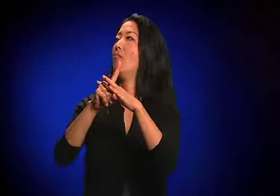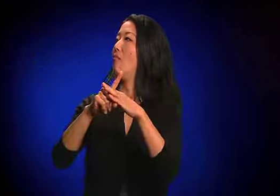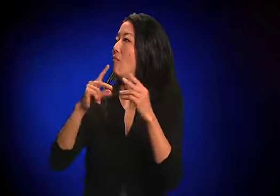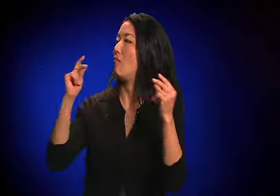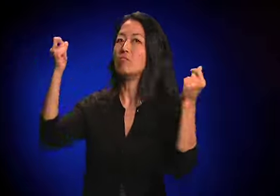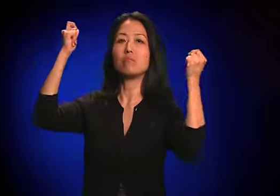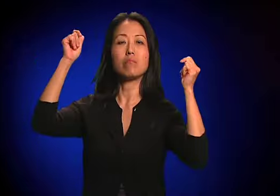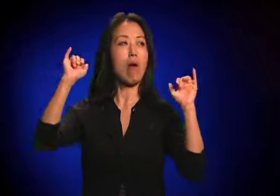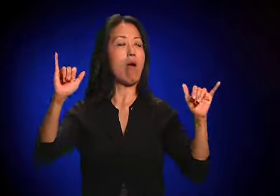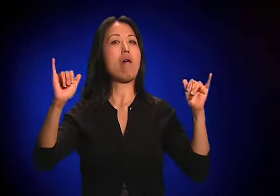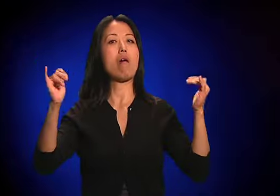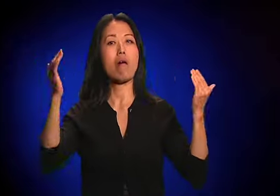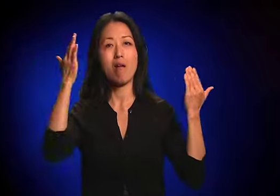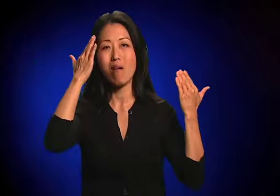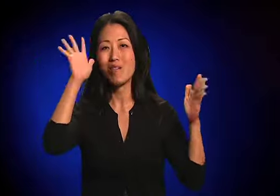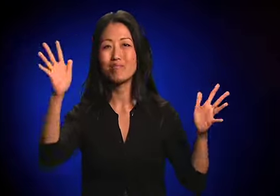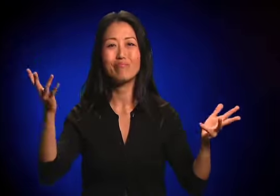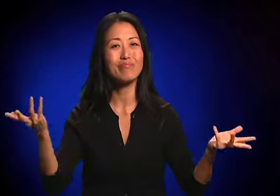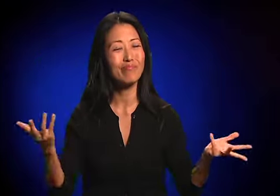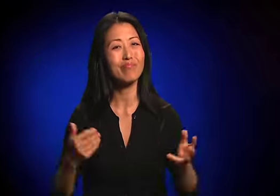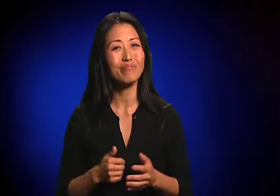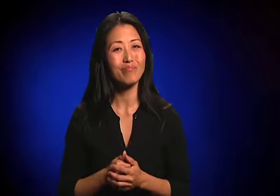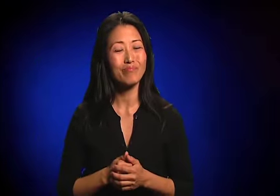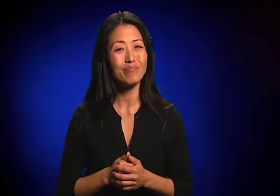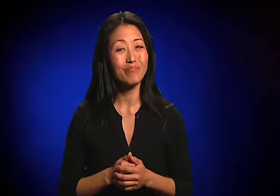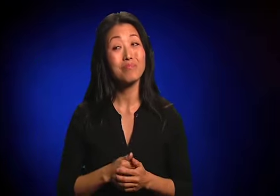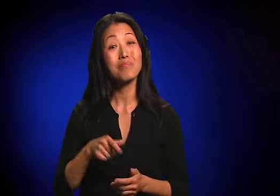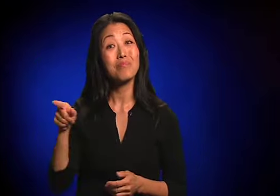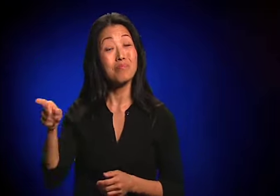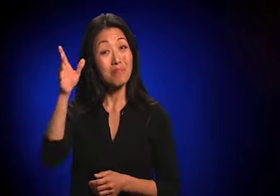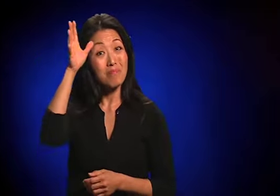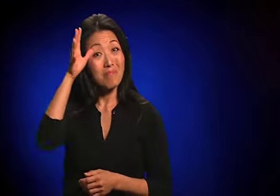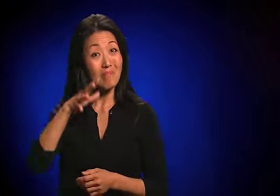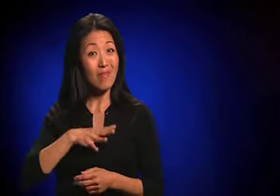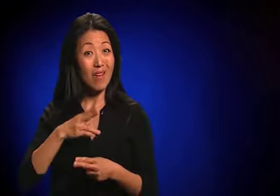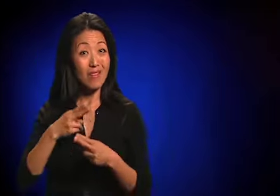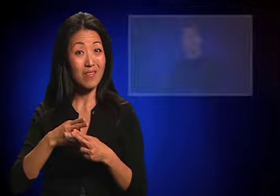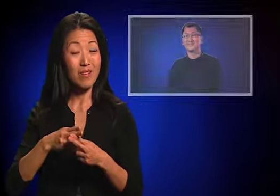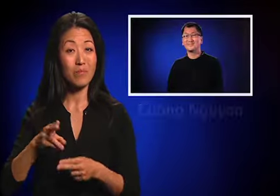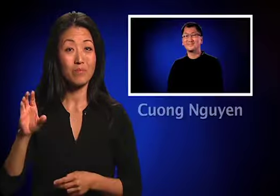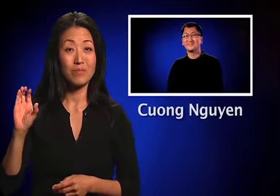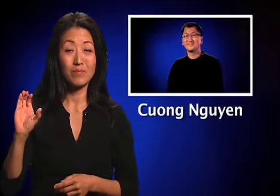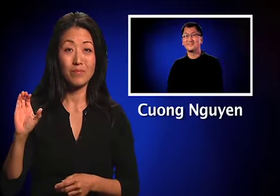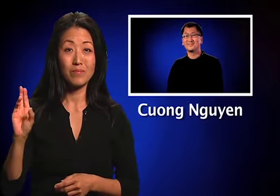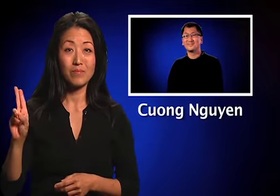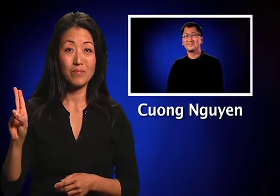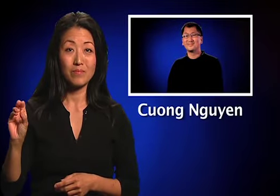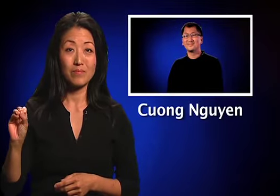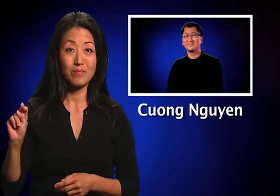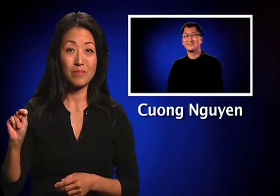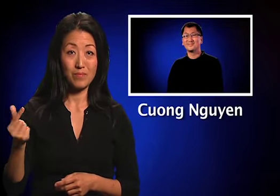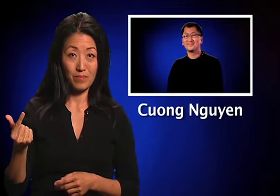Cuong Nguyen didn't think he'd be in a serious bicycle accident